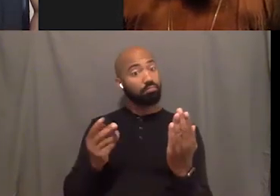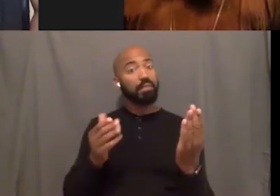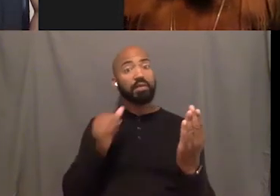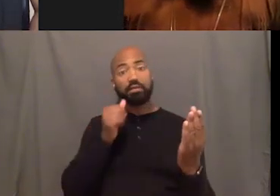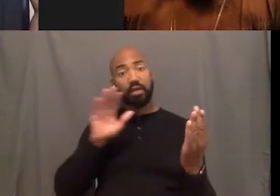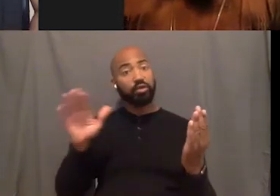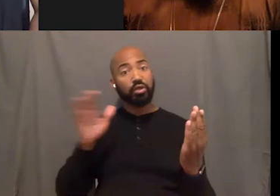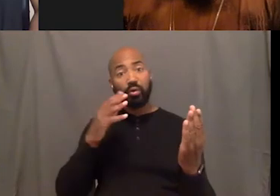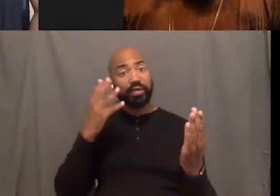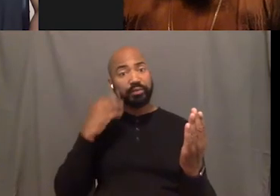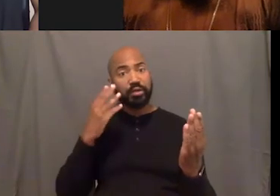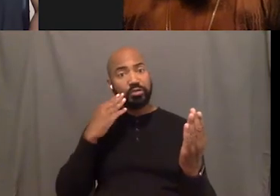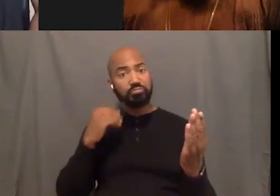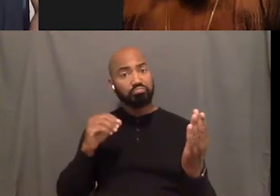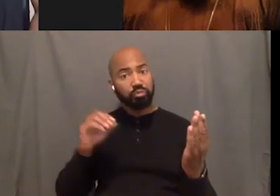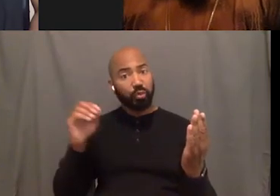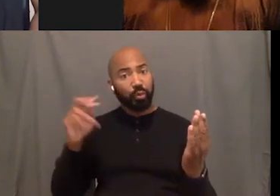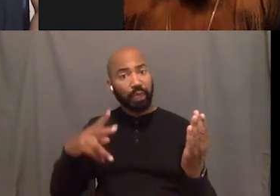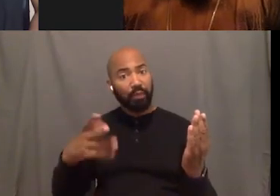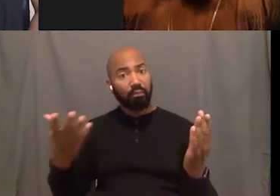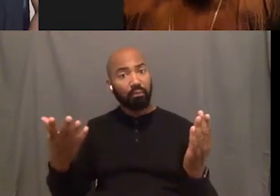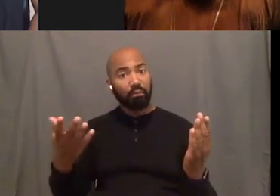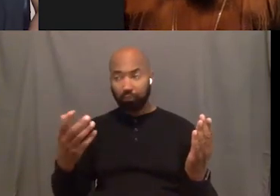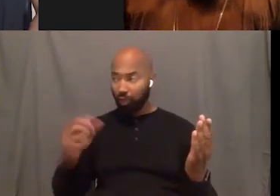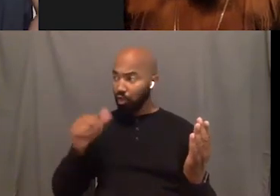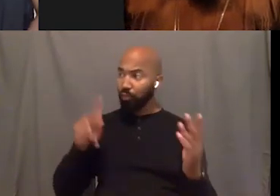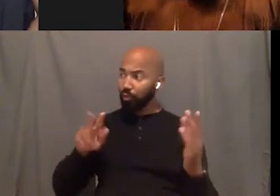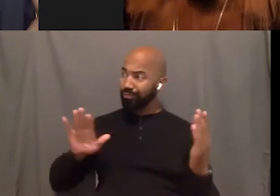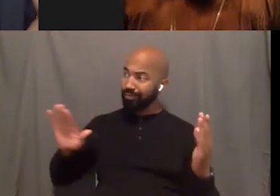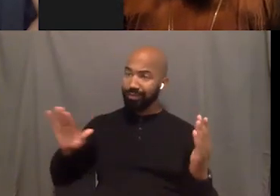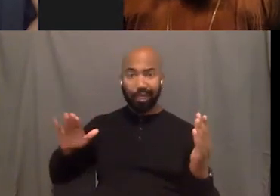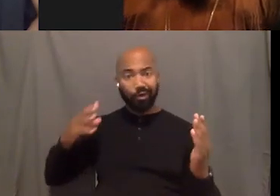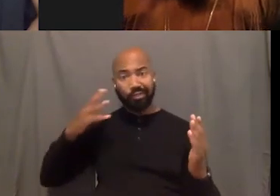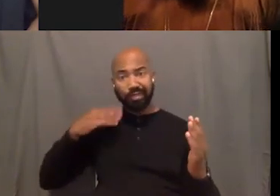and that's okay. Let somebody's experience validate their experience